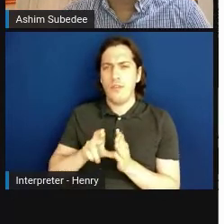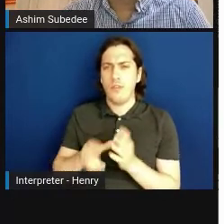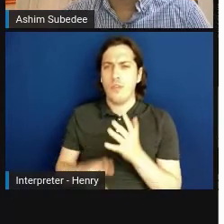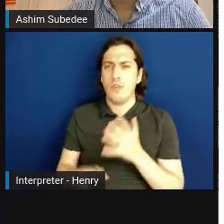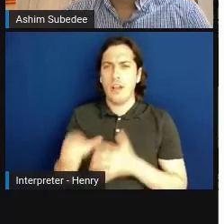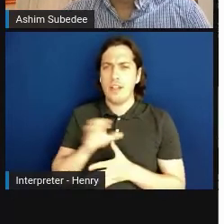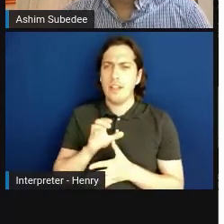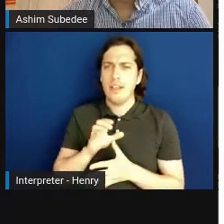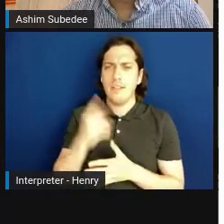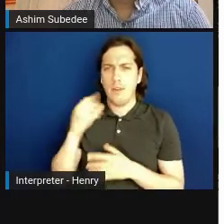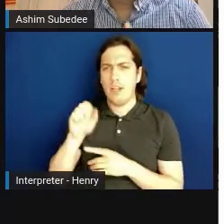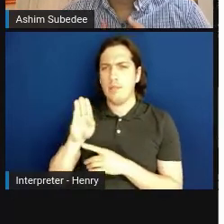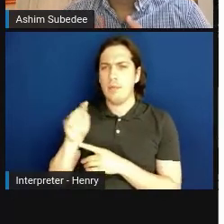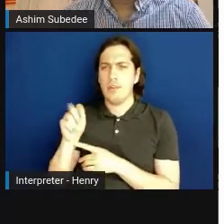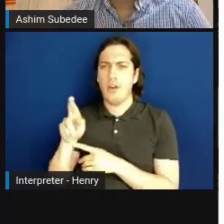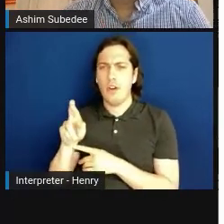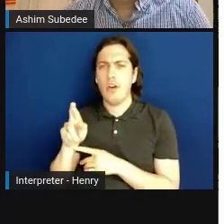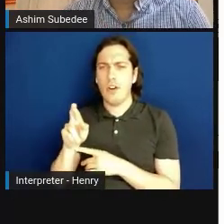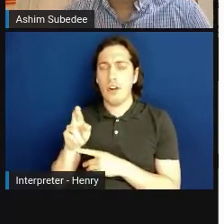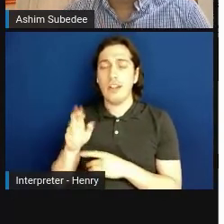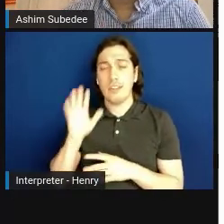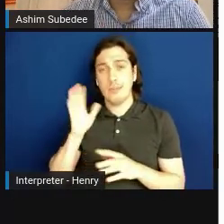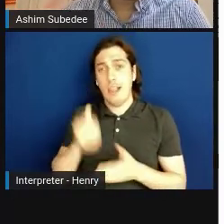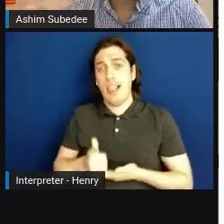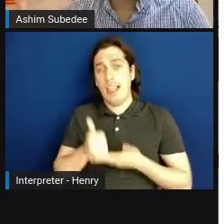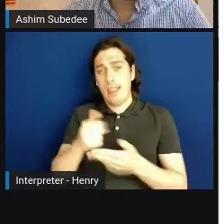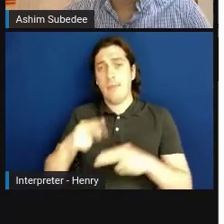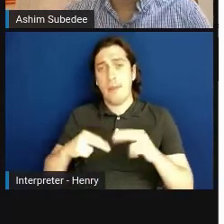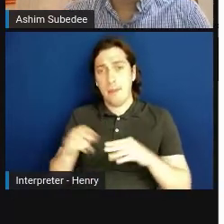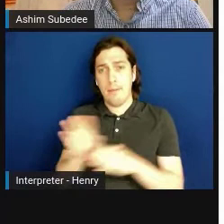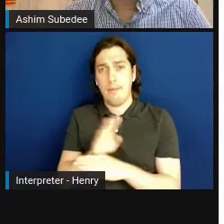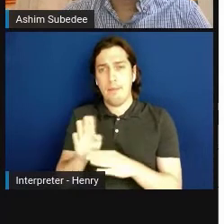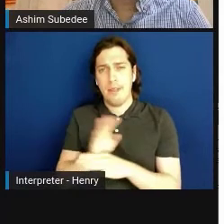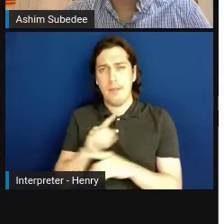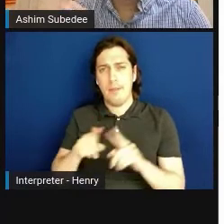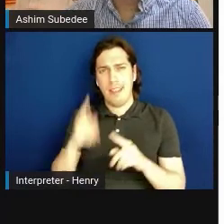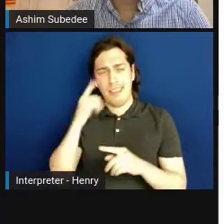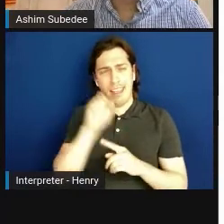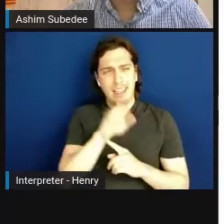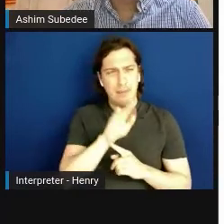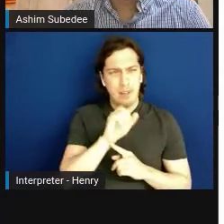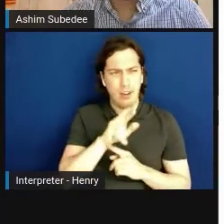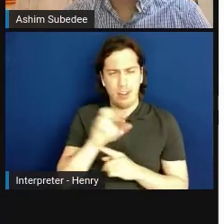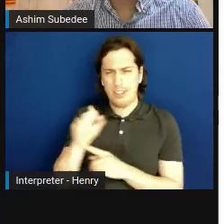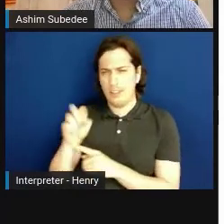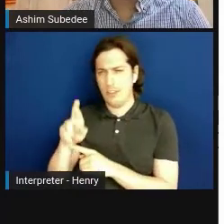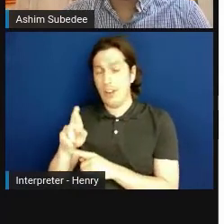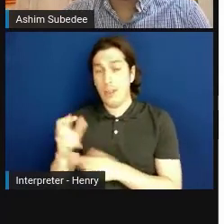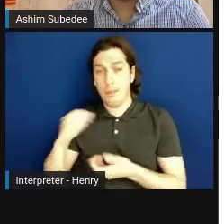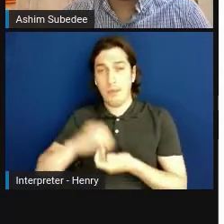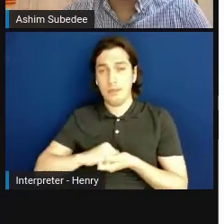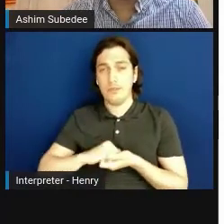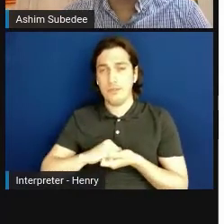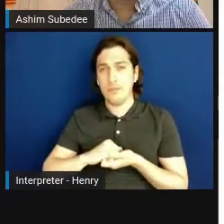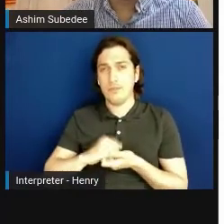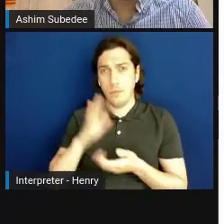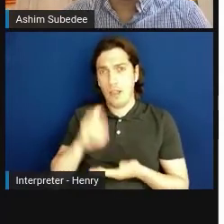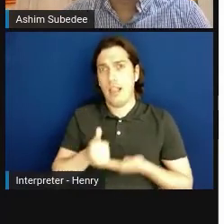So, yes, it will help build a small business, but when you're thinking SBIR/STTR, those partnerships, in fact, will help you with your reviews